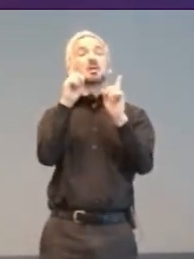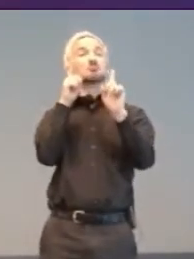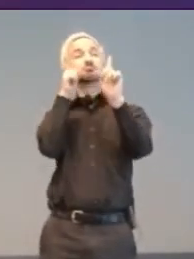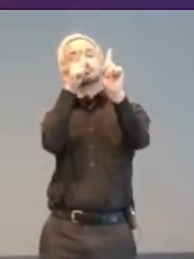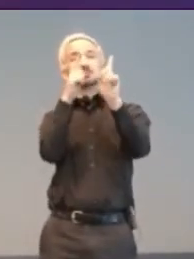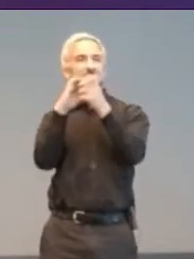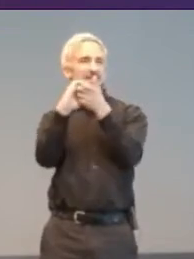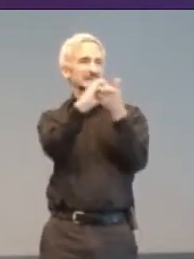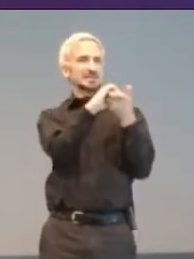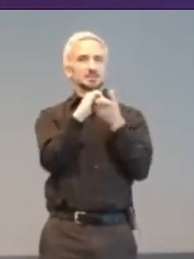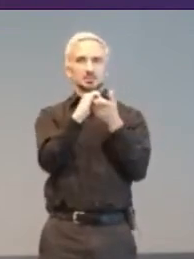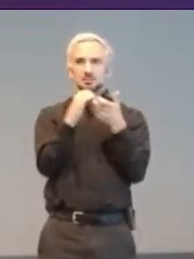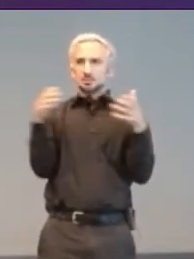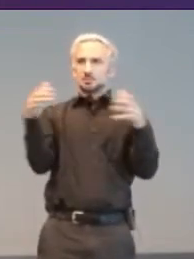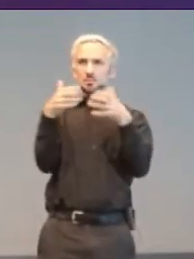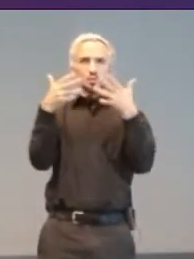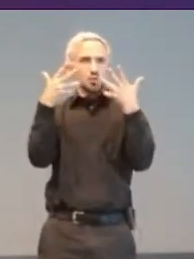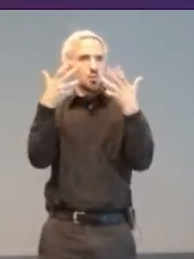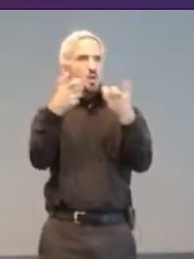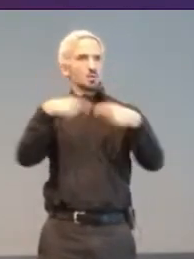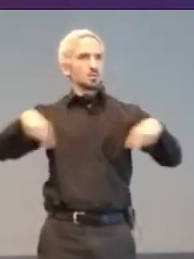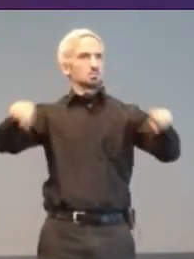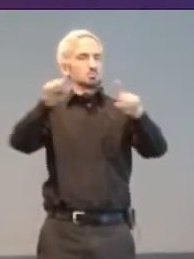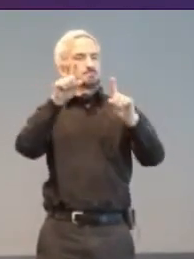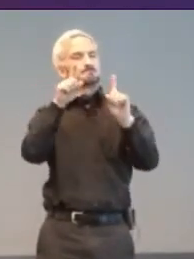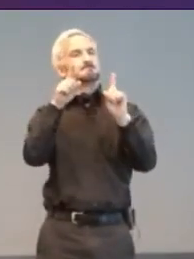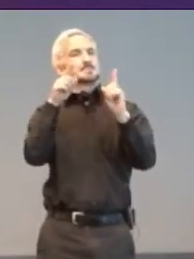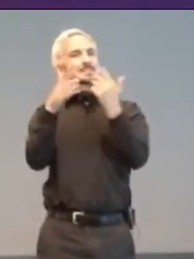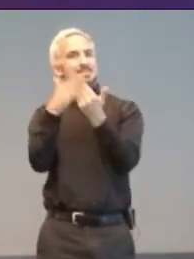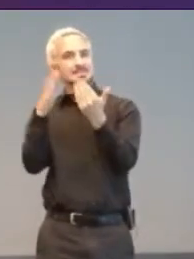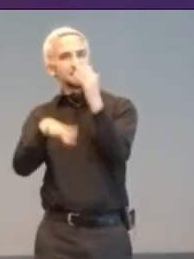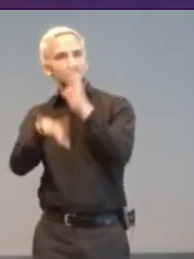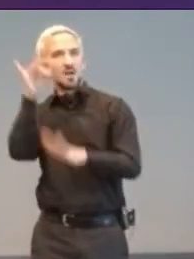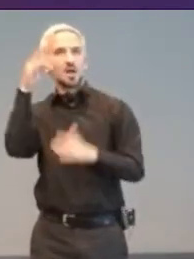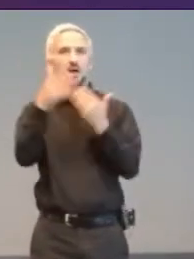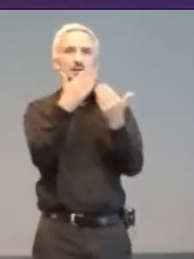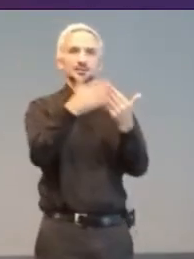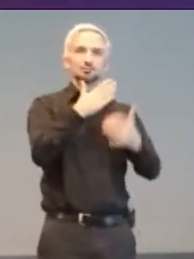make game accessibility information easy to find, and easy to digest.